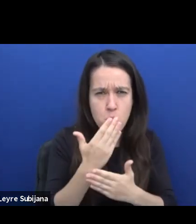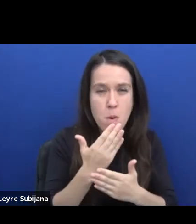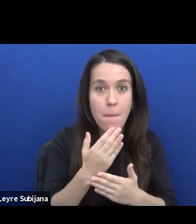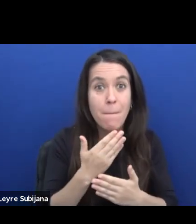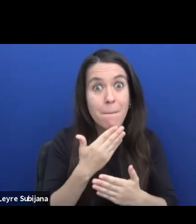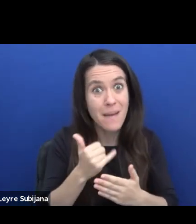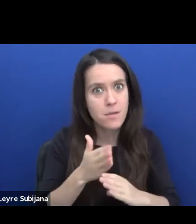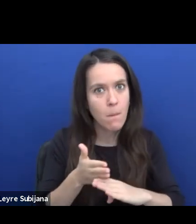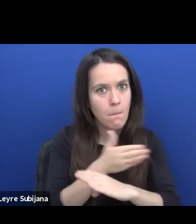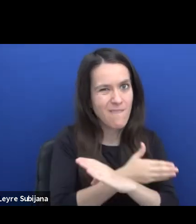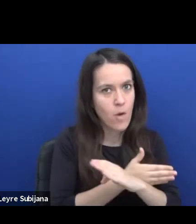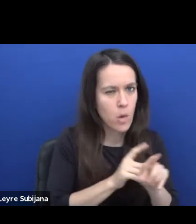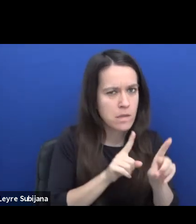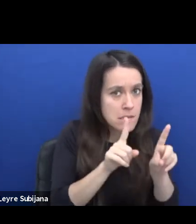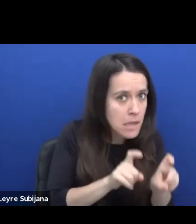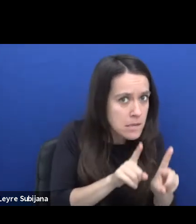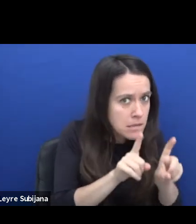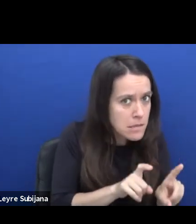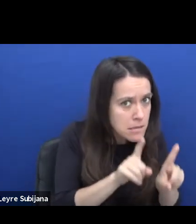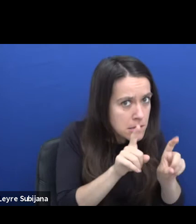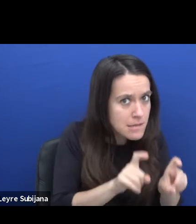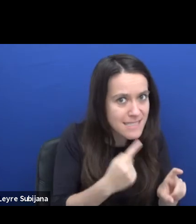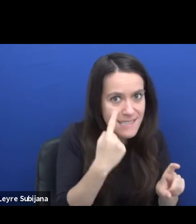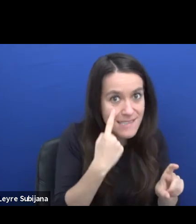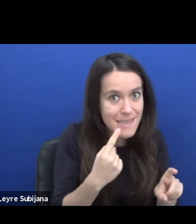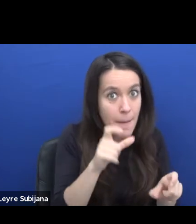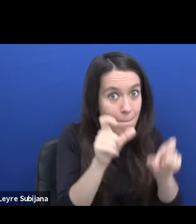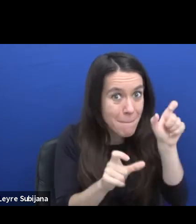with as many people as you can get in the theatre to see- (Anton coughs)